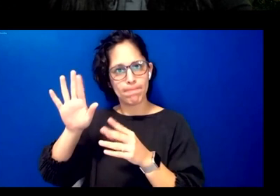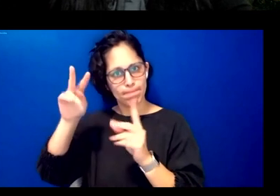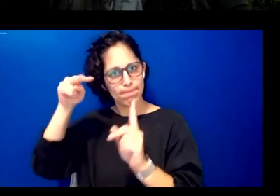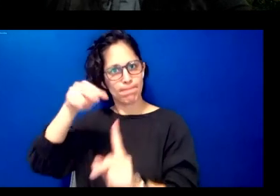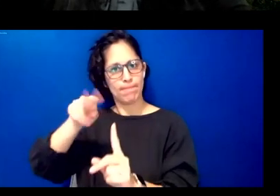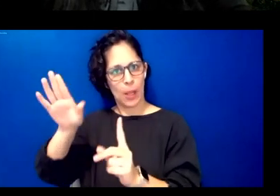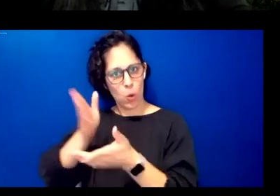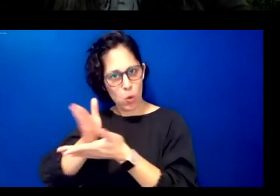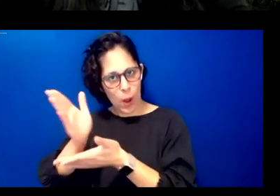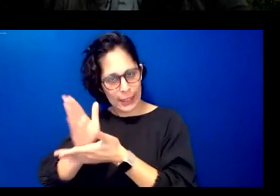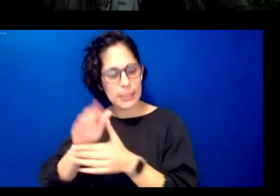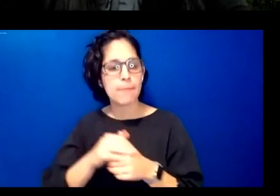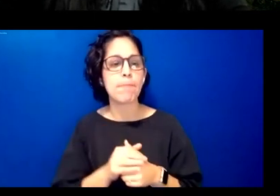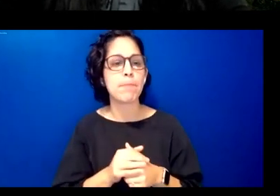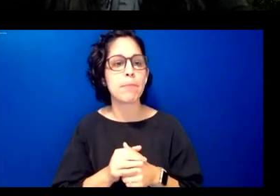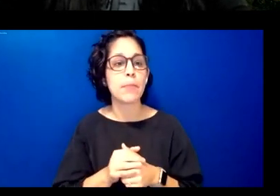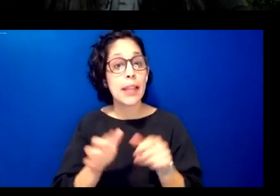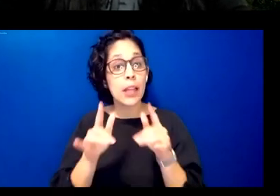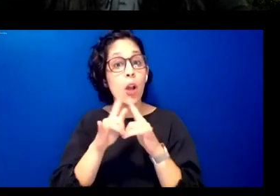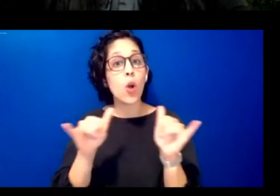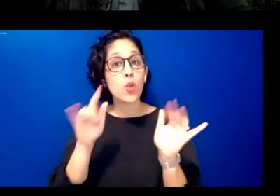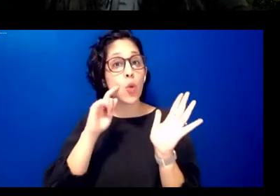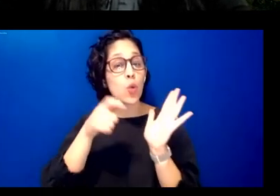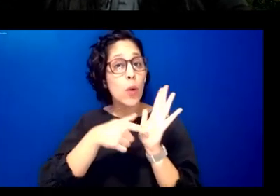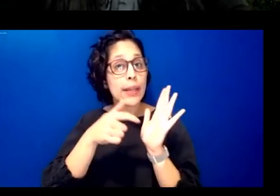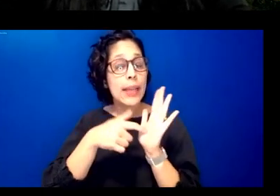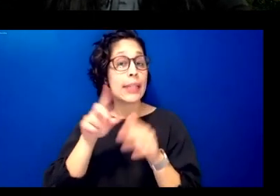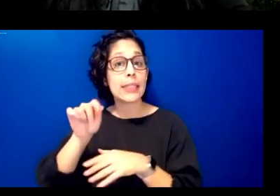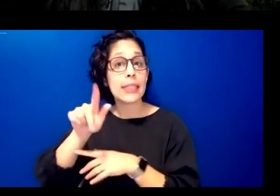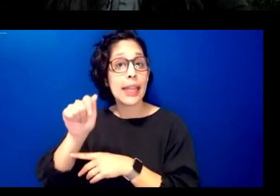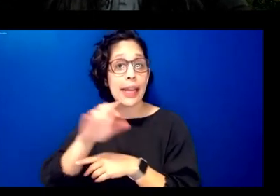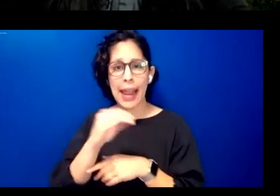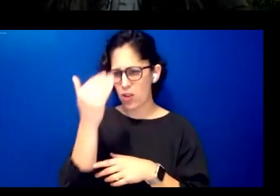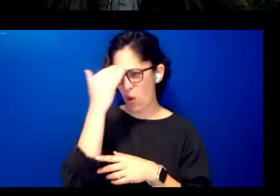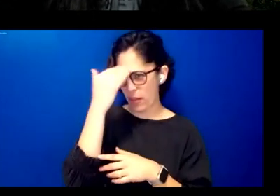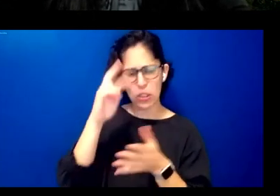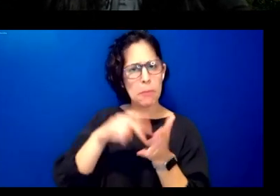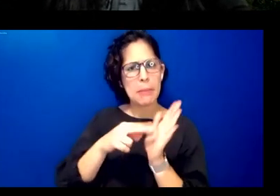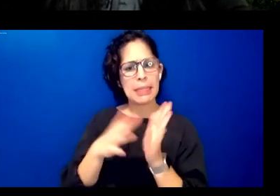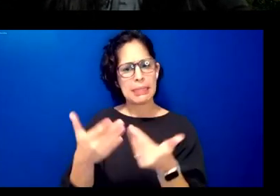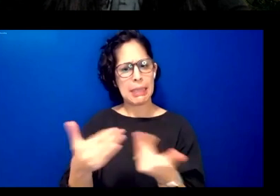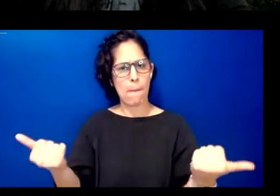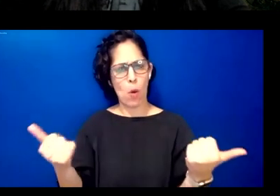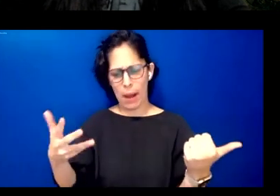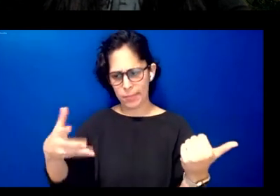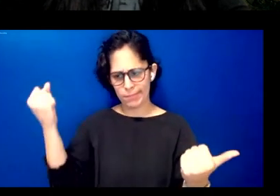essentially recognizes that data and knowledge are inextricable from community and encompasses